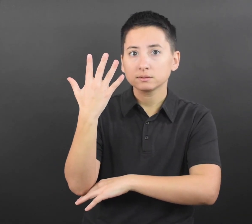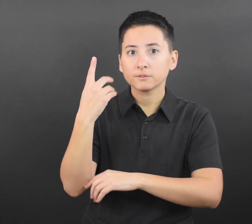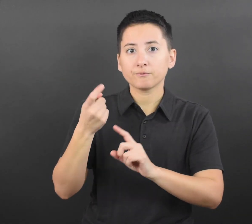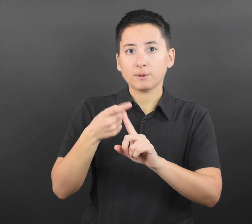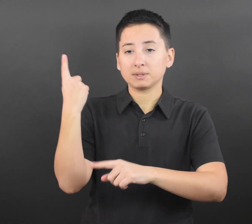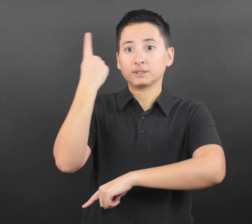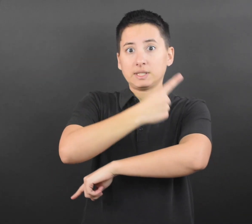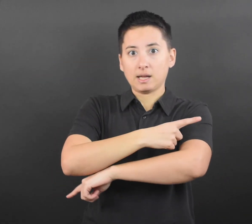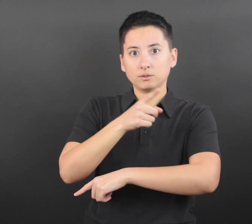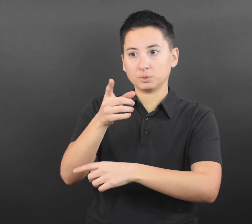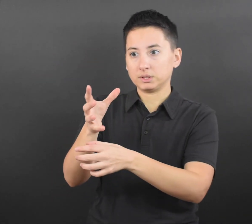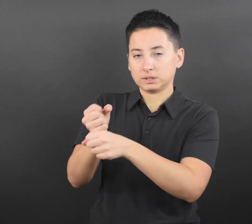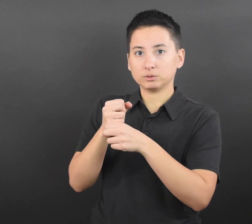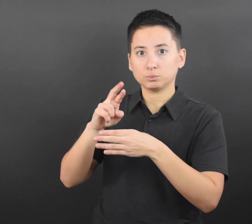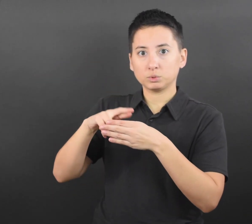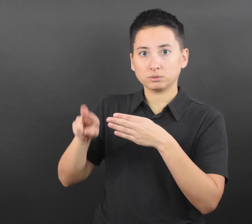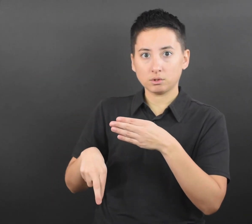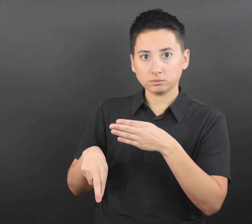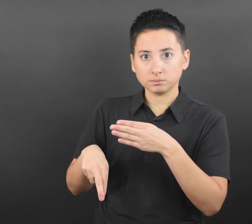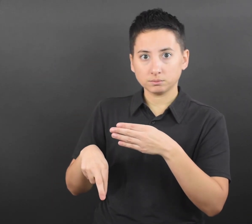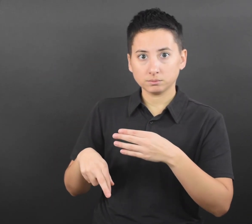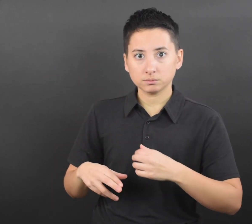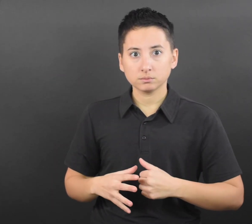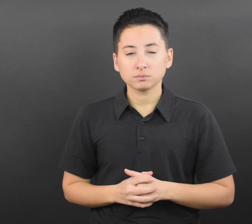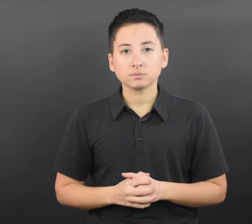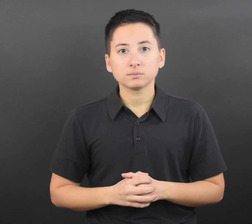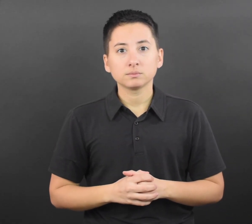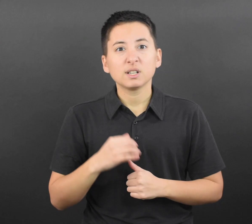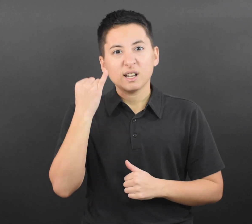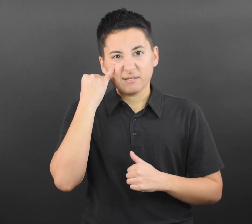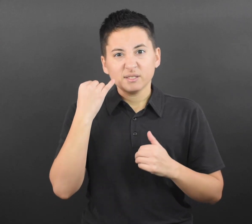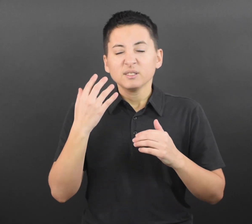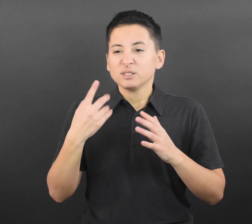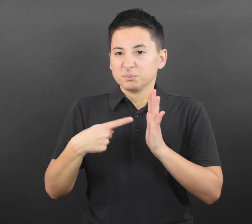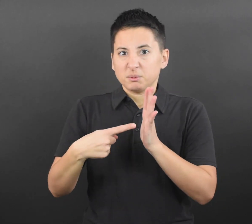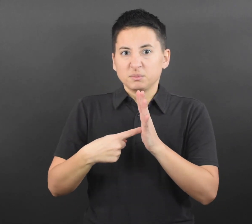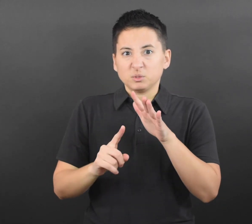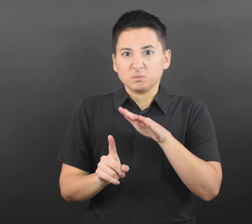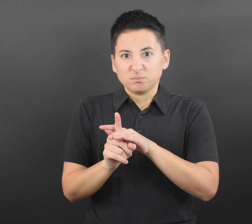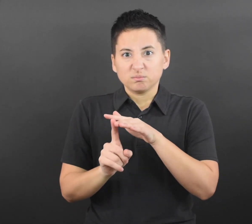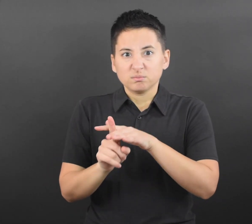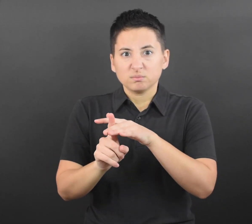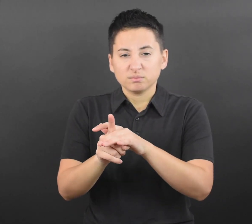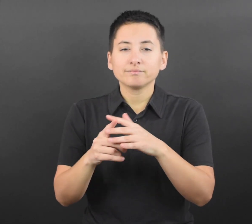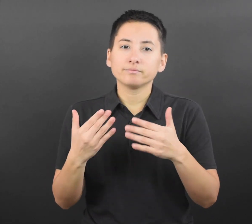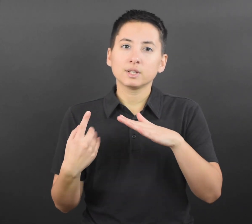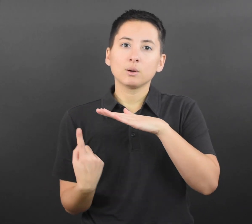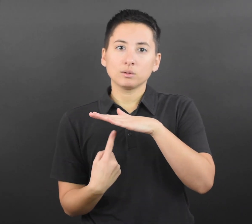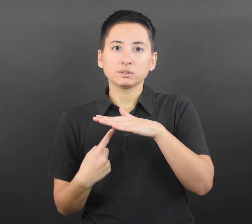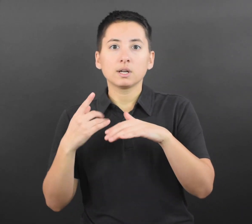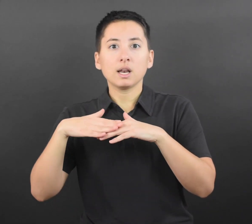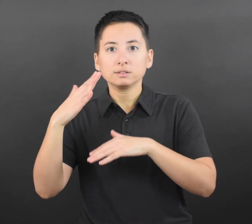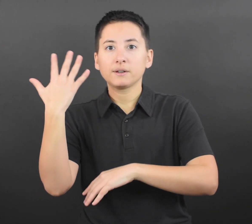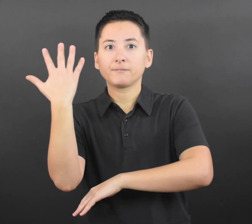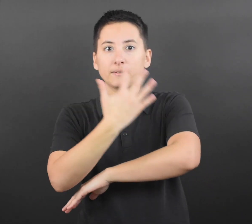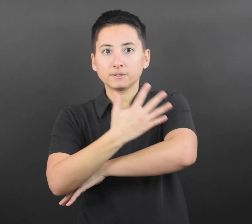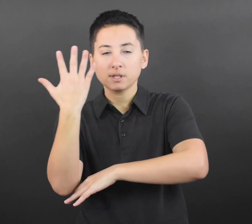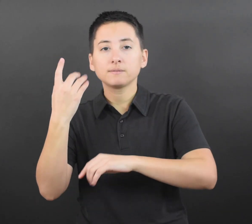at least 5 days from the date of their positive test (if they do not have symptoms). If they do